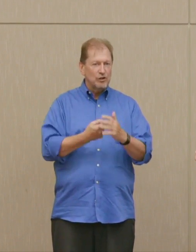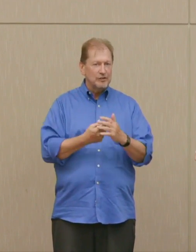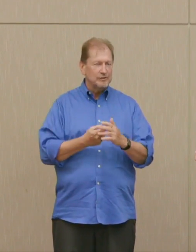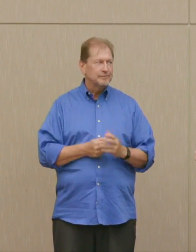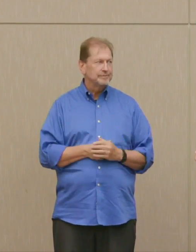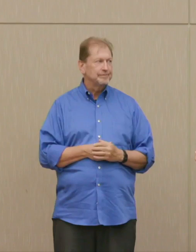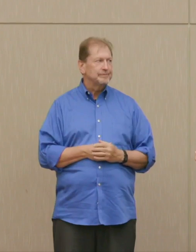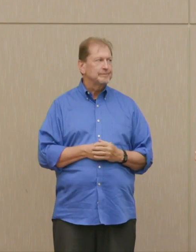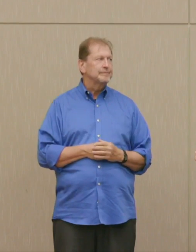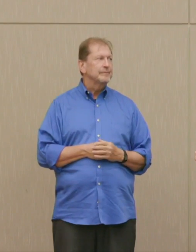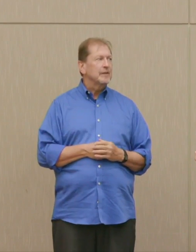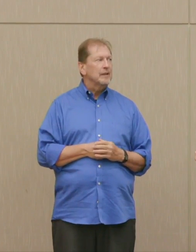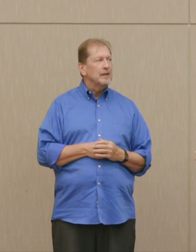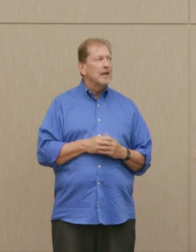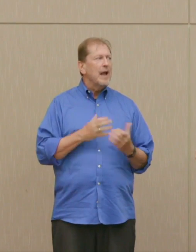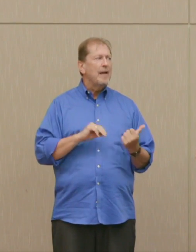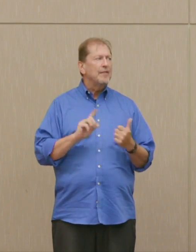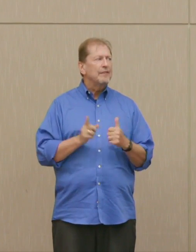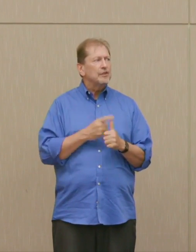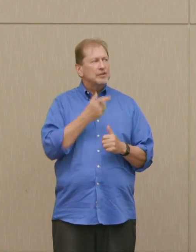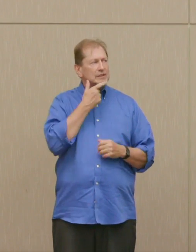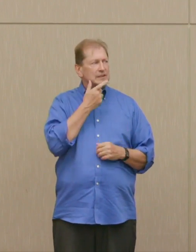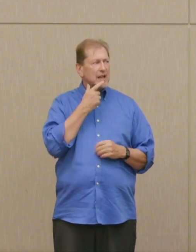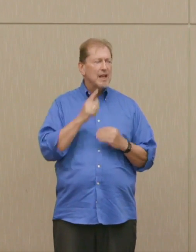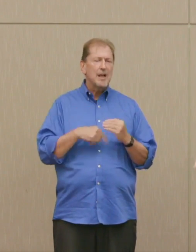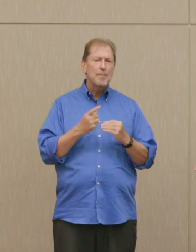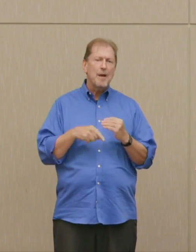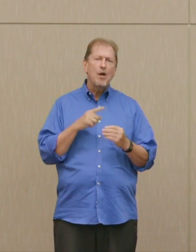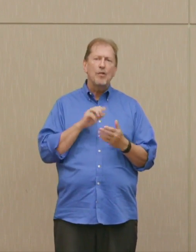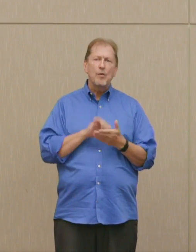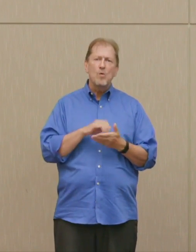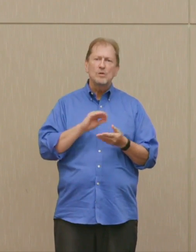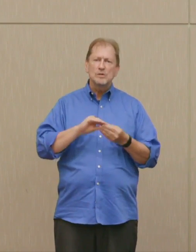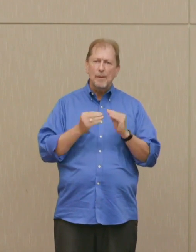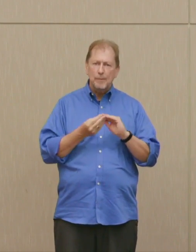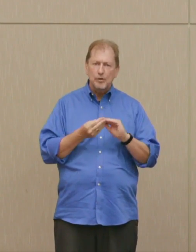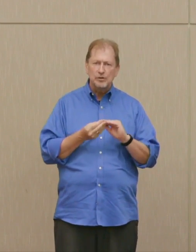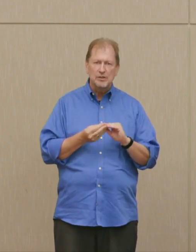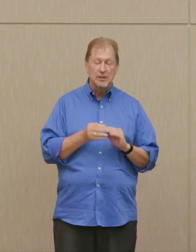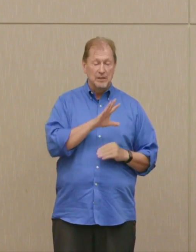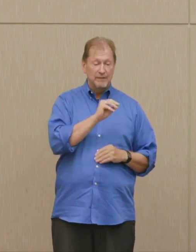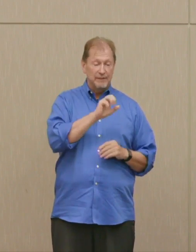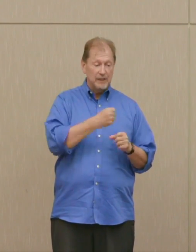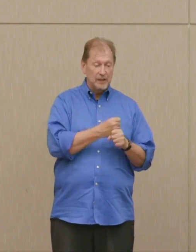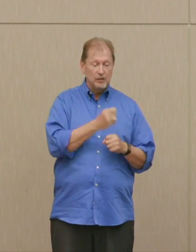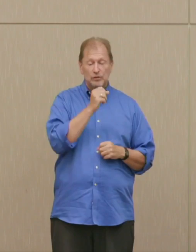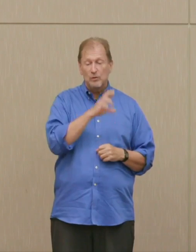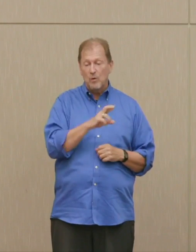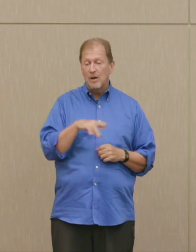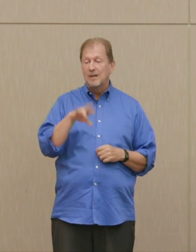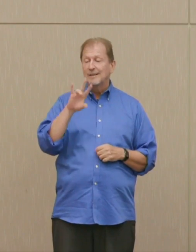Dr. Ellsberg: The first thing to say about either of those figures, 50 years or 73 years,